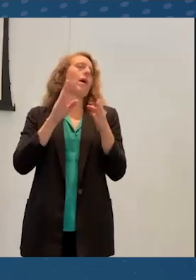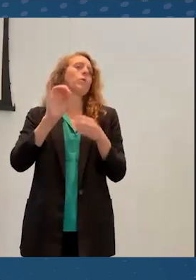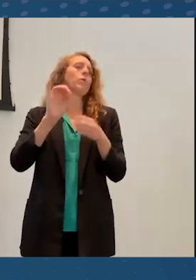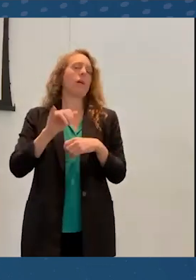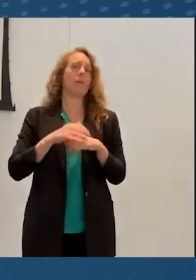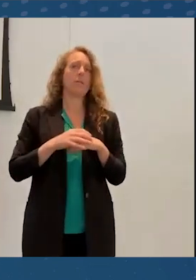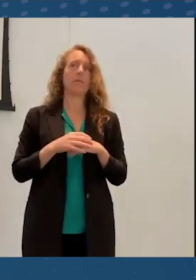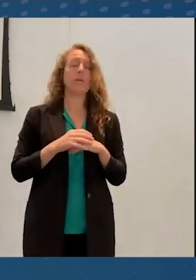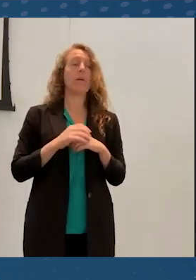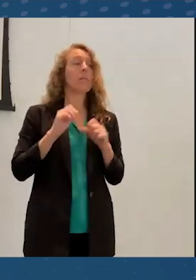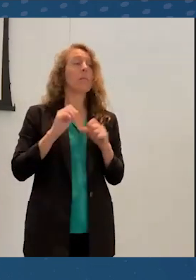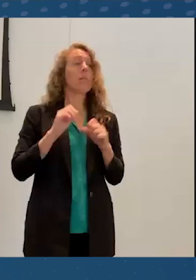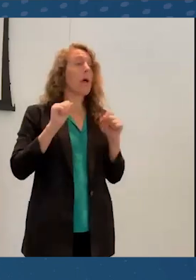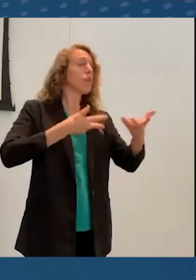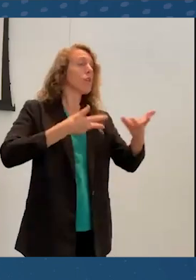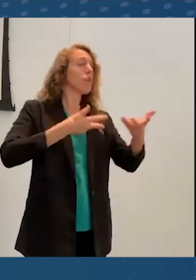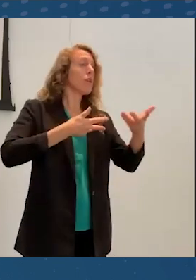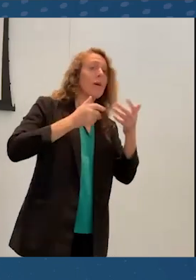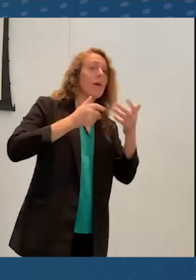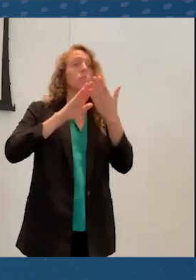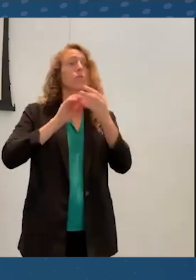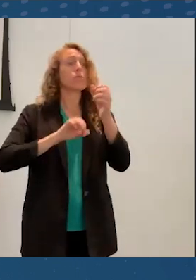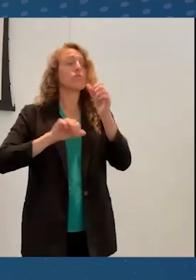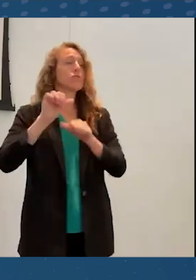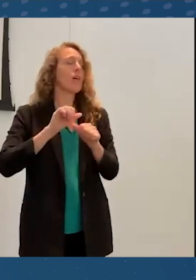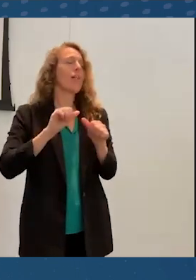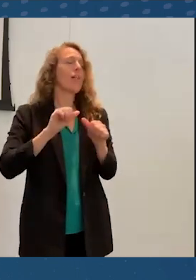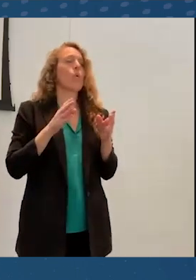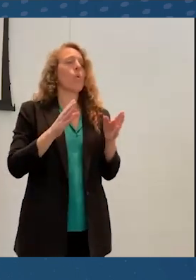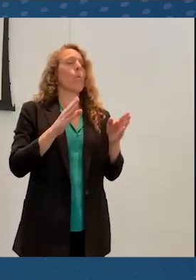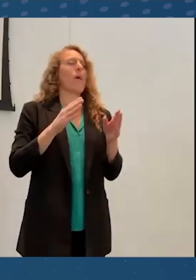each other in ways that they might not have felt comfortable doing in the physical world.